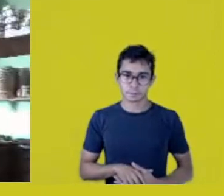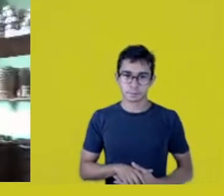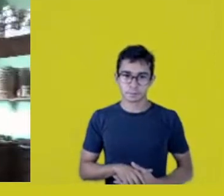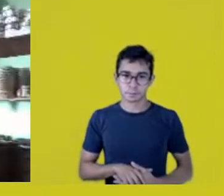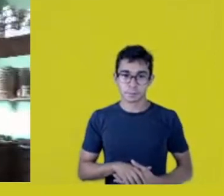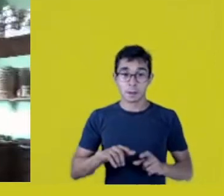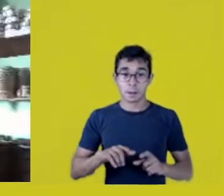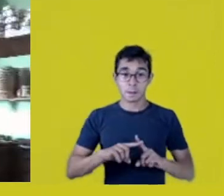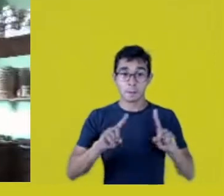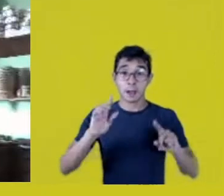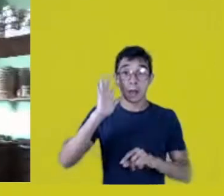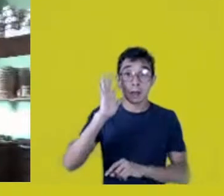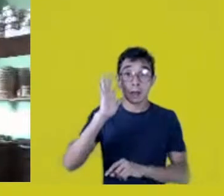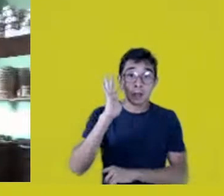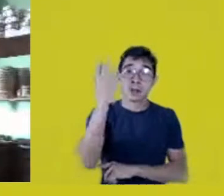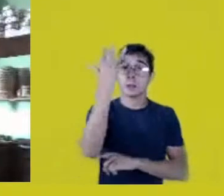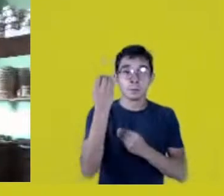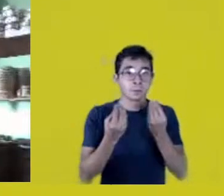in relation to these situations.